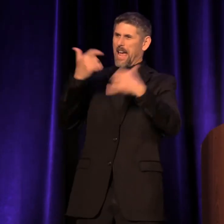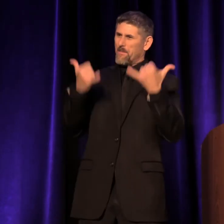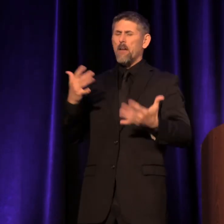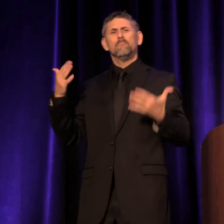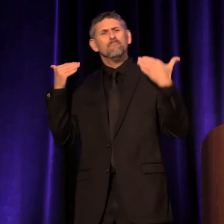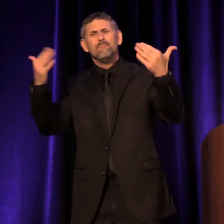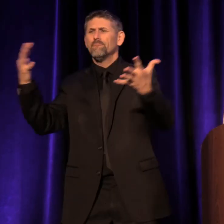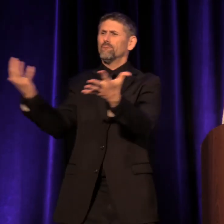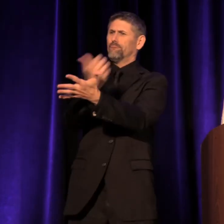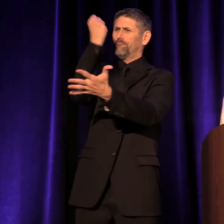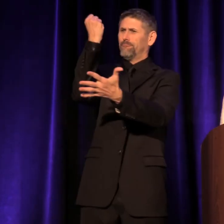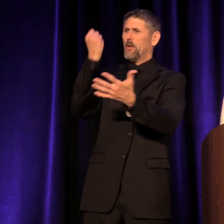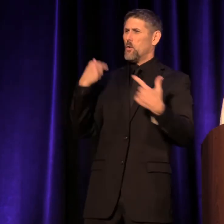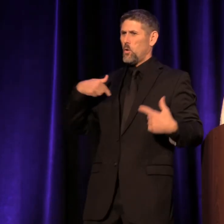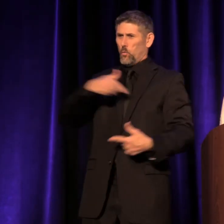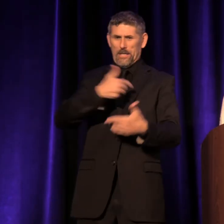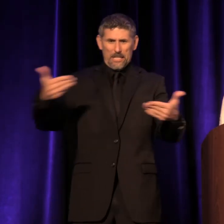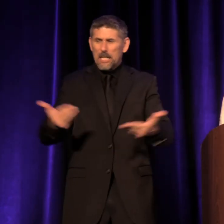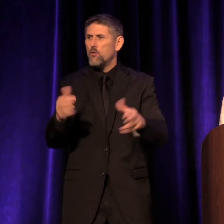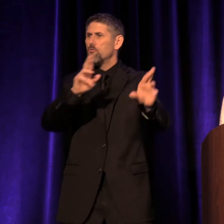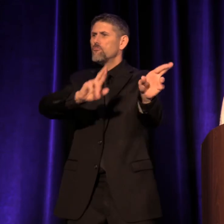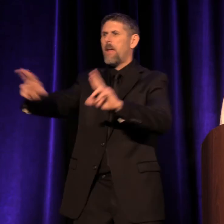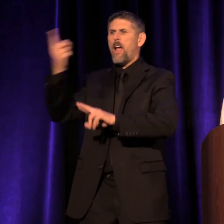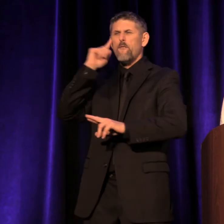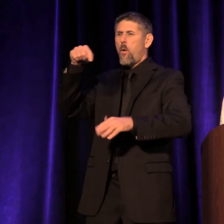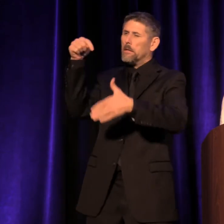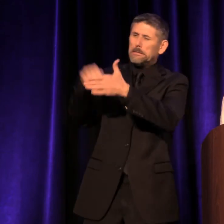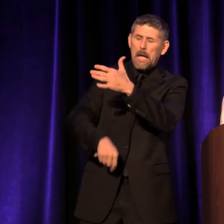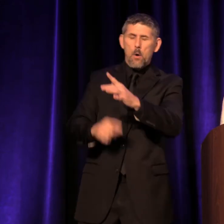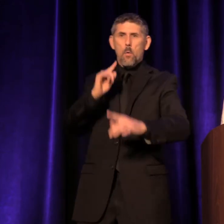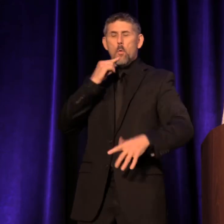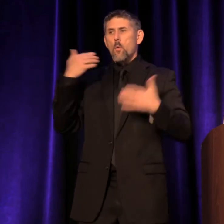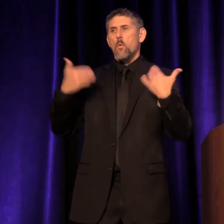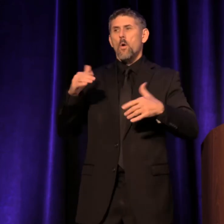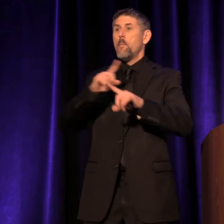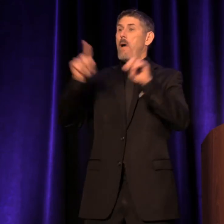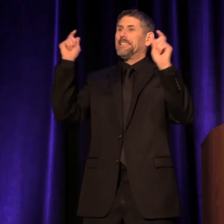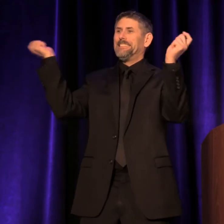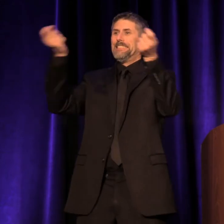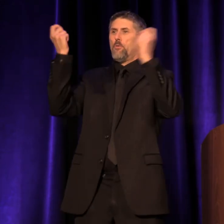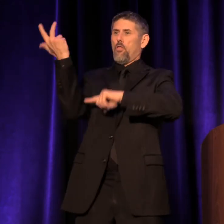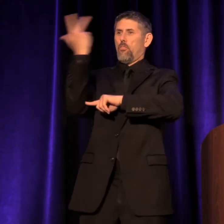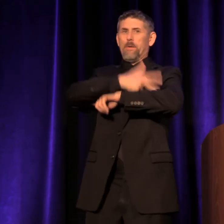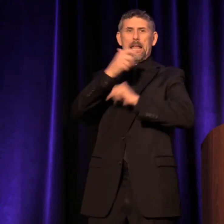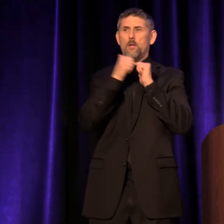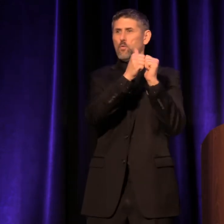Here we are, ready for an intense but joyful and celebratory three days together.